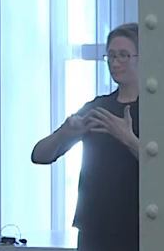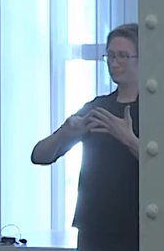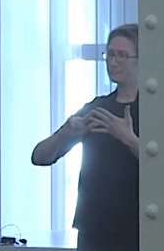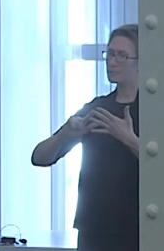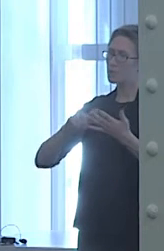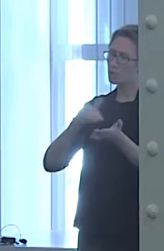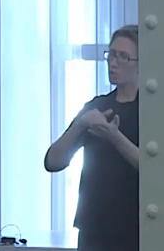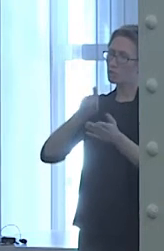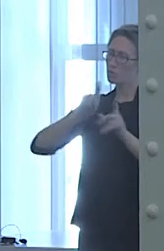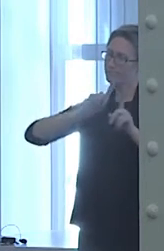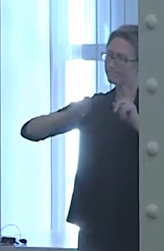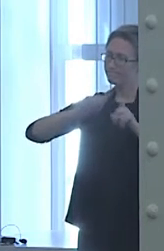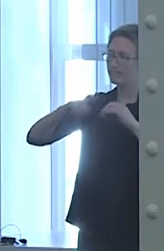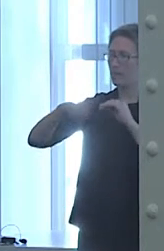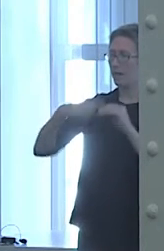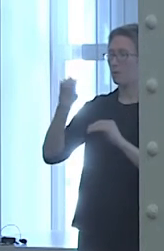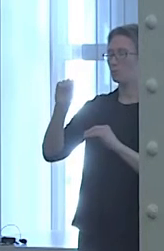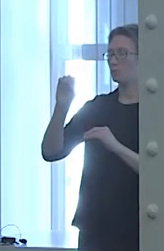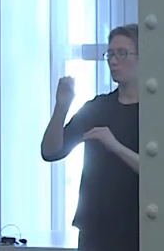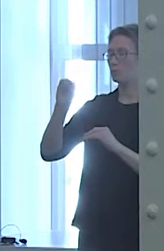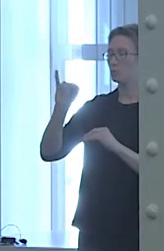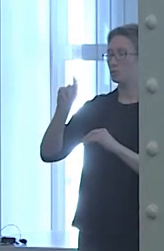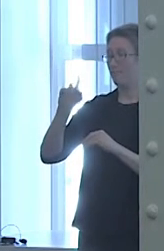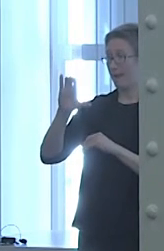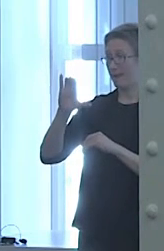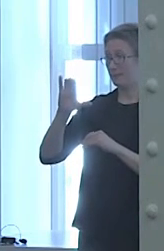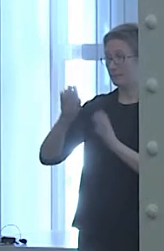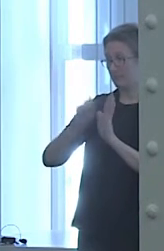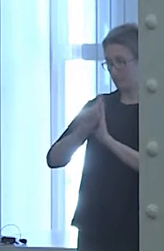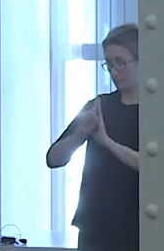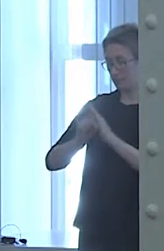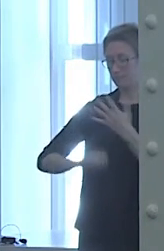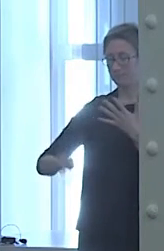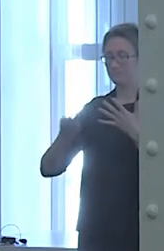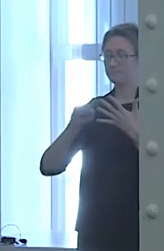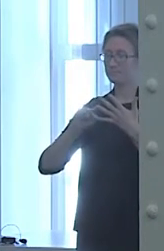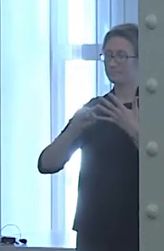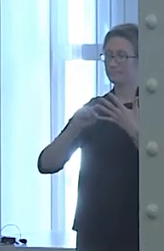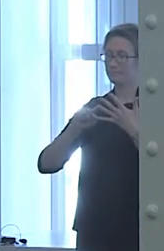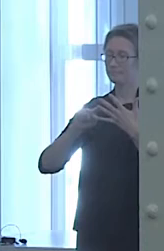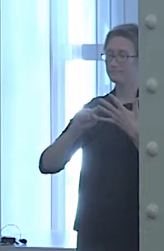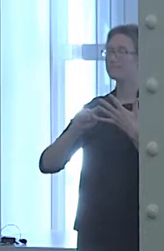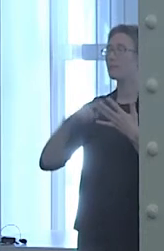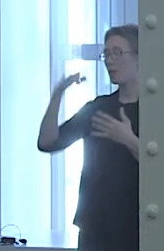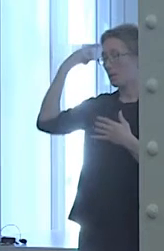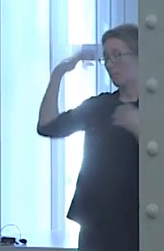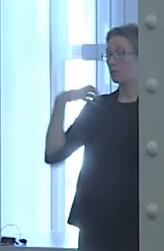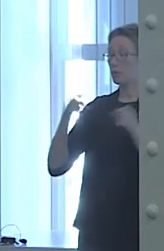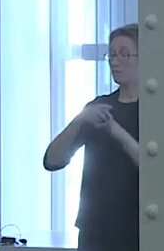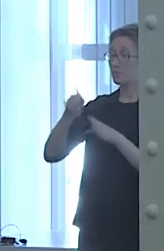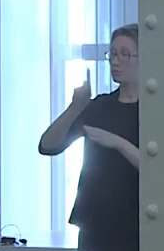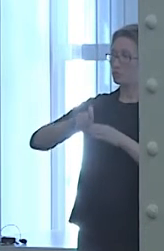Fourth, mental health professionals should learn about Asian-American norms. Fifth, professionals